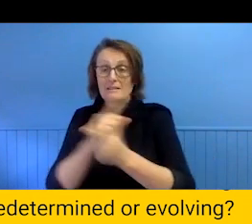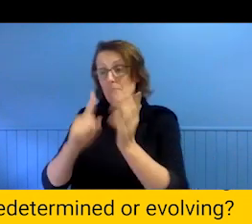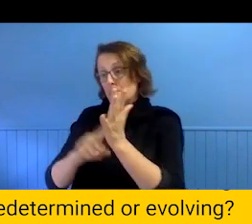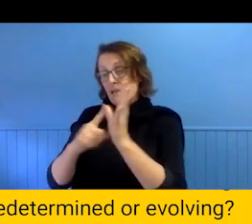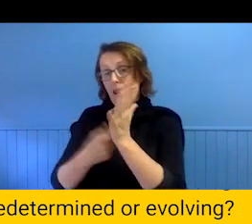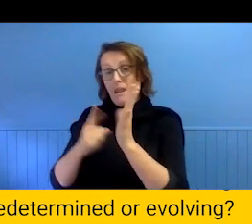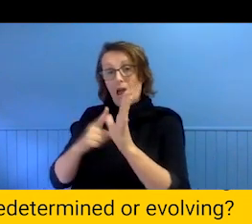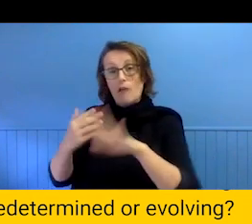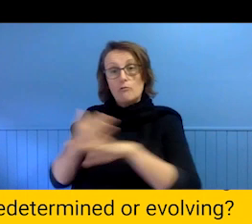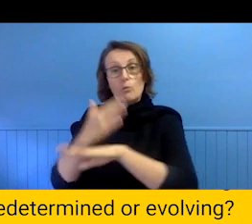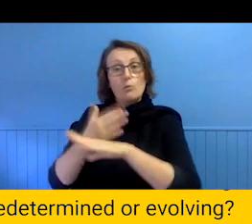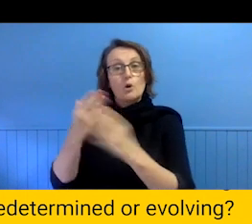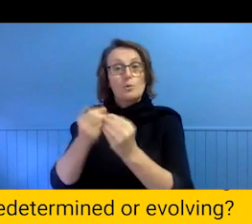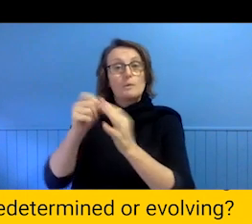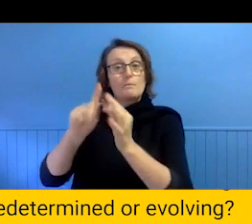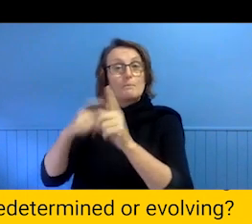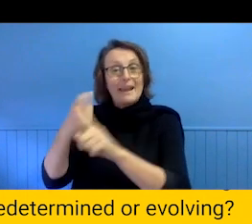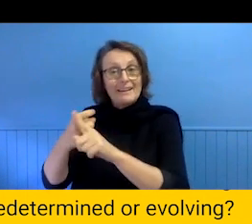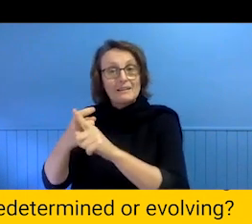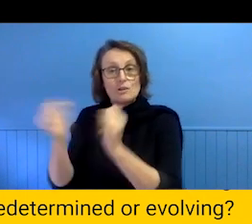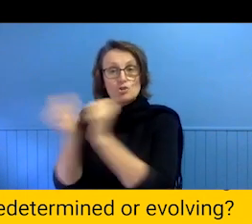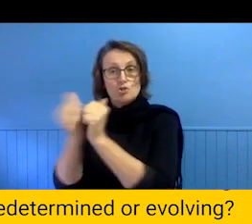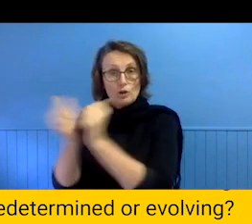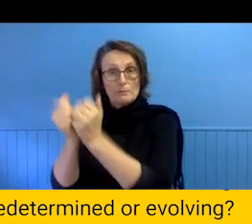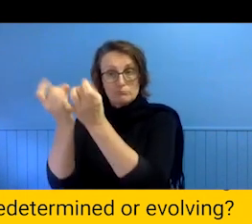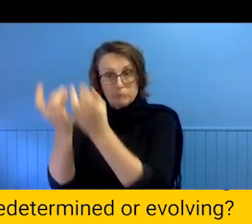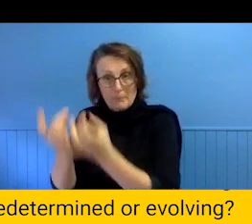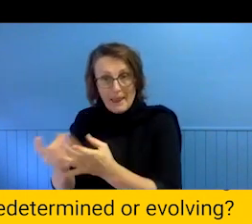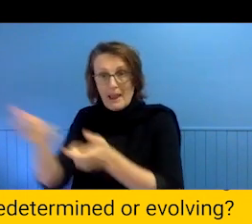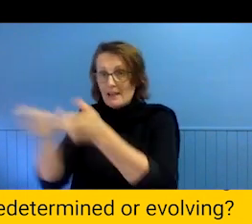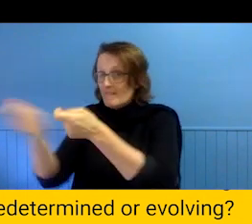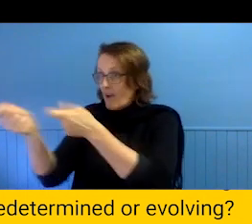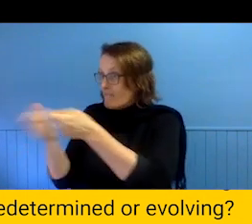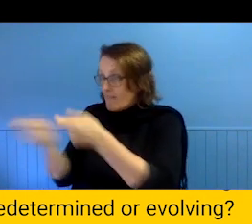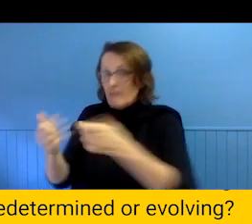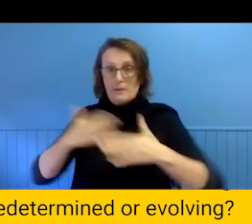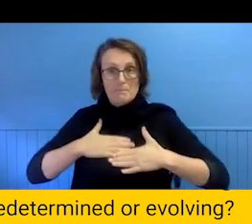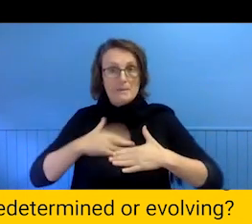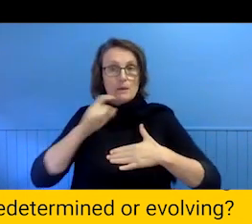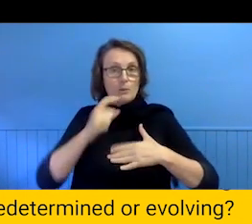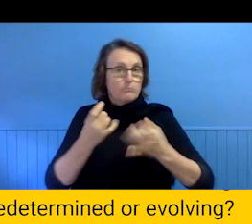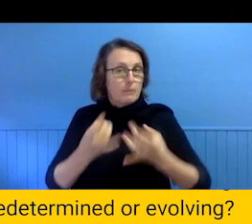with Bec our operations manager to proof documents and send out invitations. I might prep the catering and organise the venue